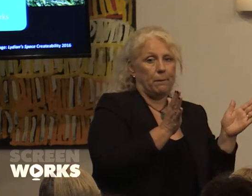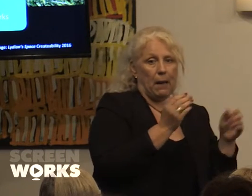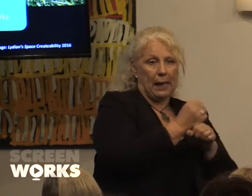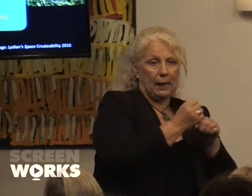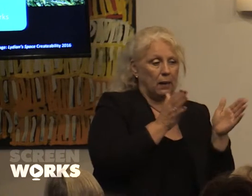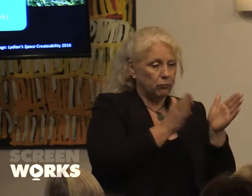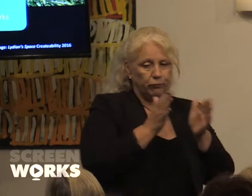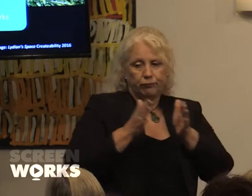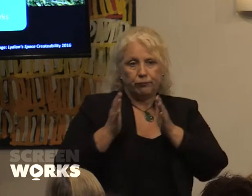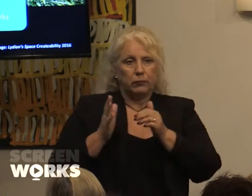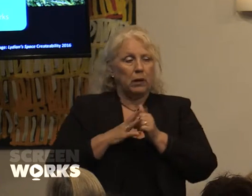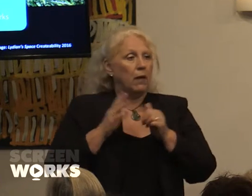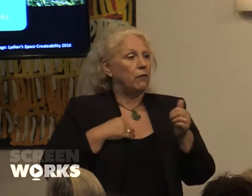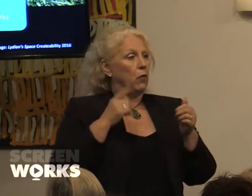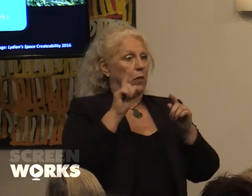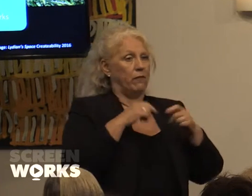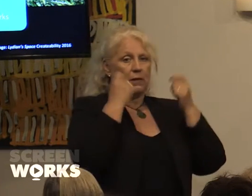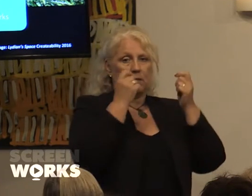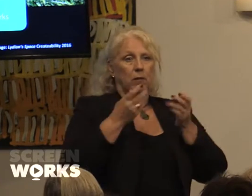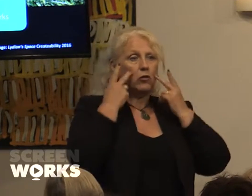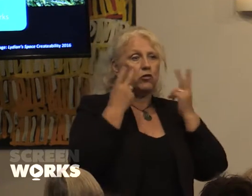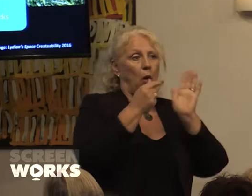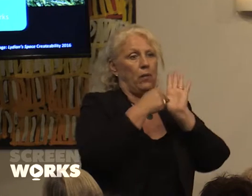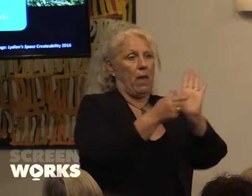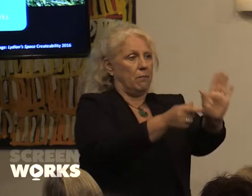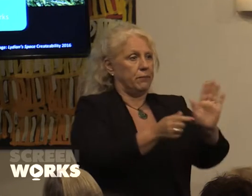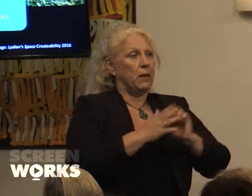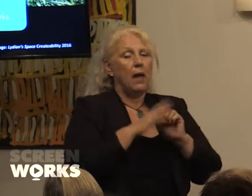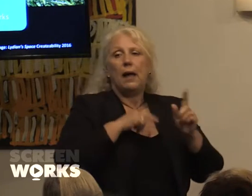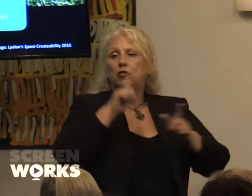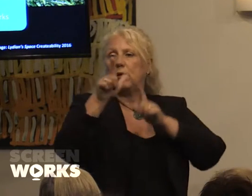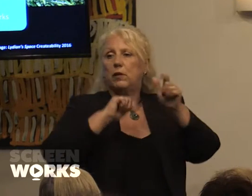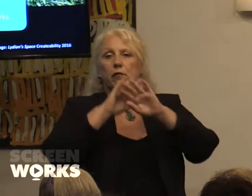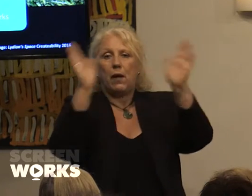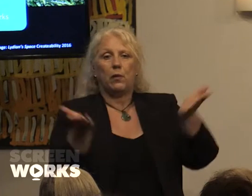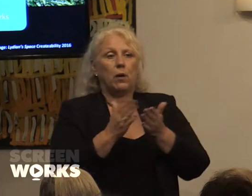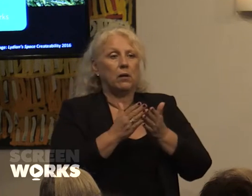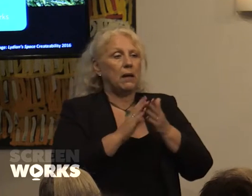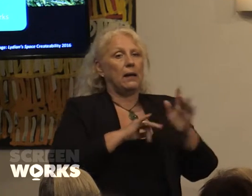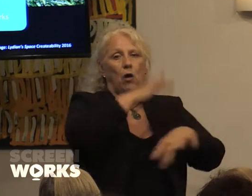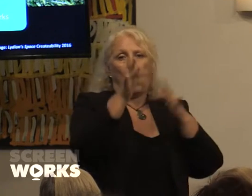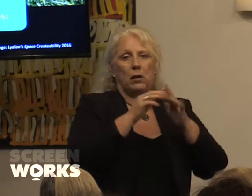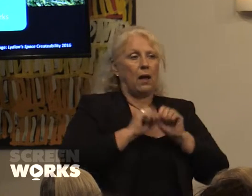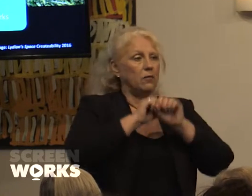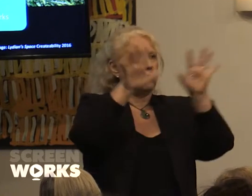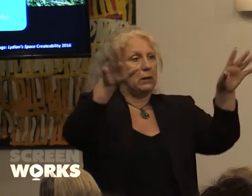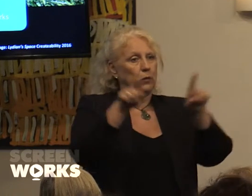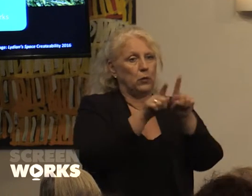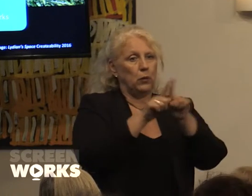films for premiere at the festival and for traveling around Australia and the world and for screening online. It will also secure long-term job